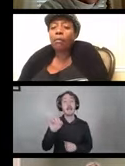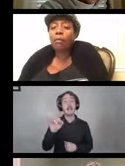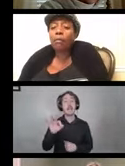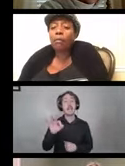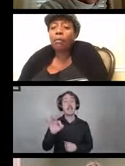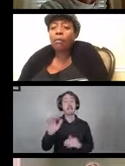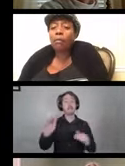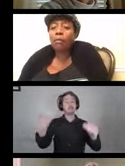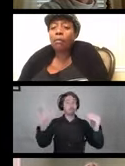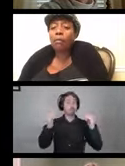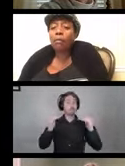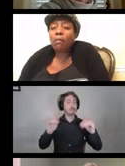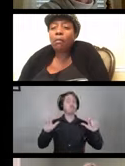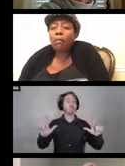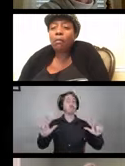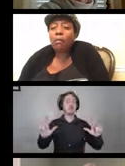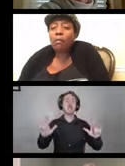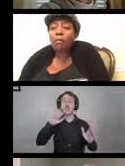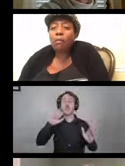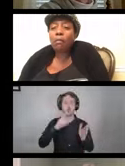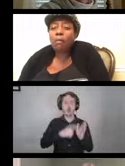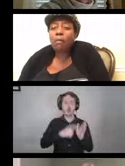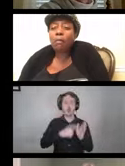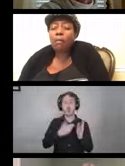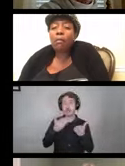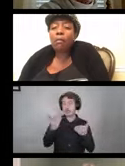Next slide. You'll find here the official guidance